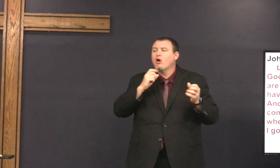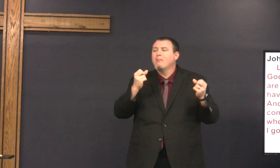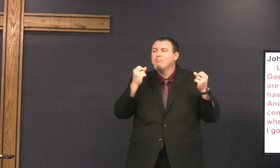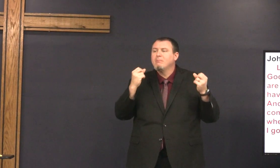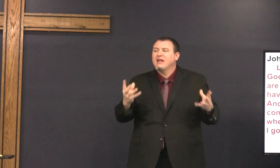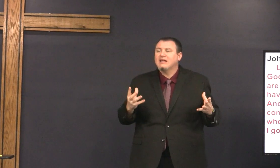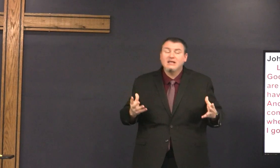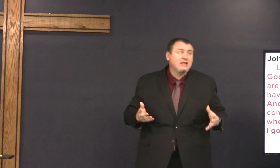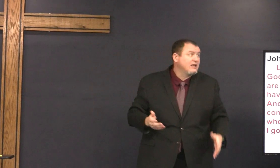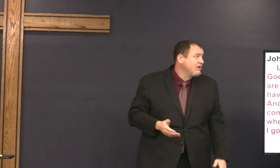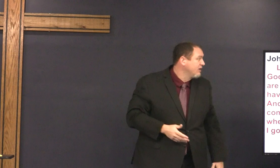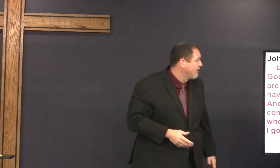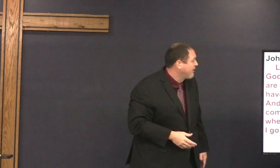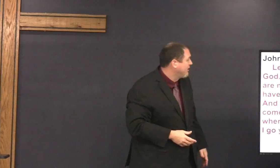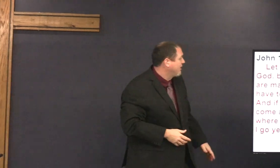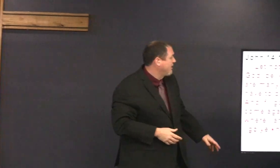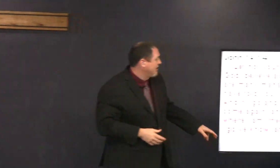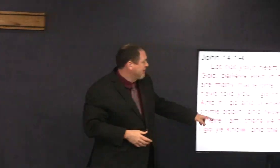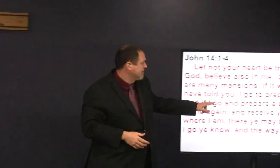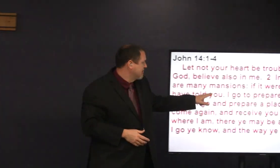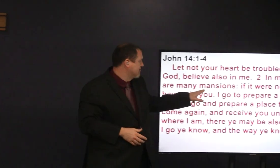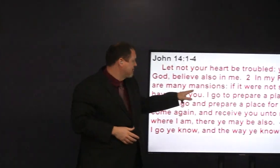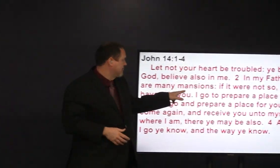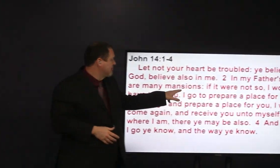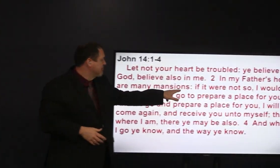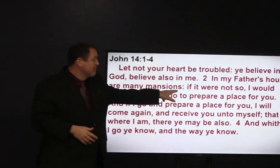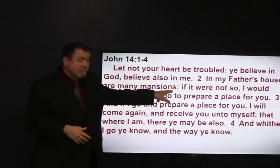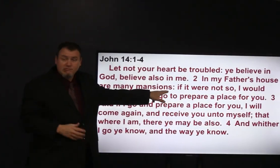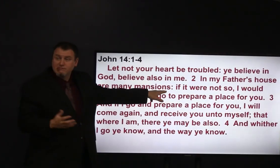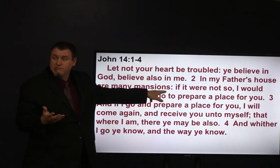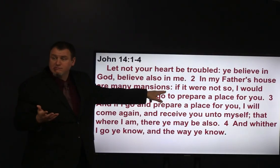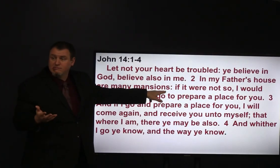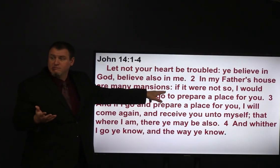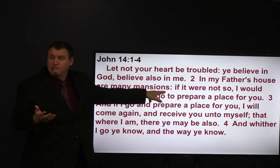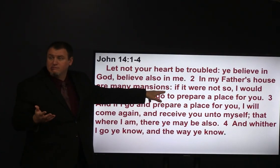In My Father's House are many mansions